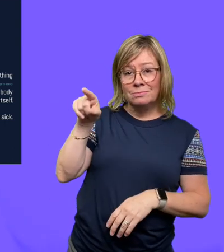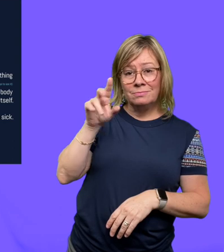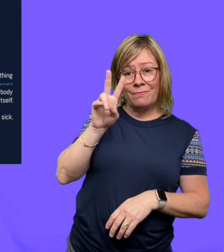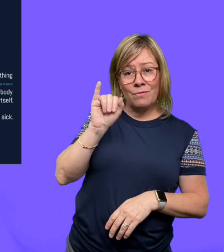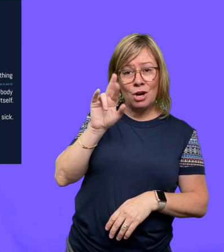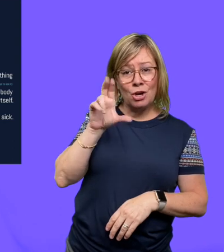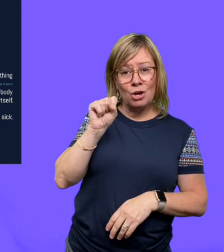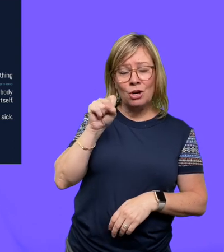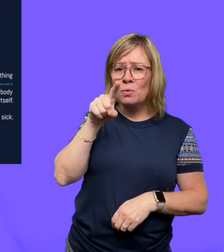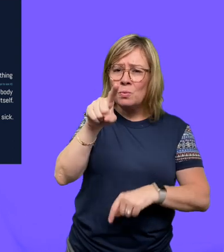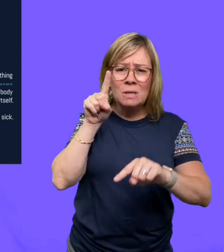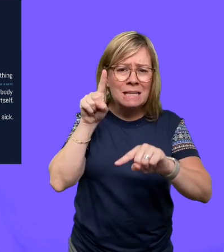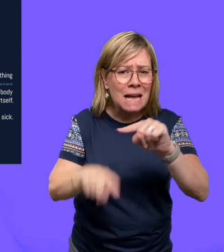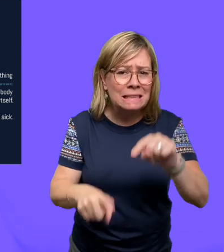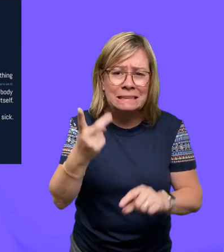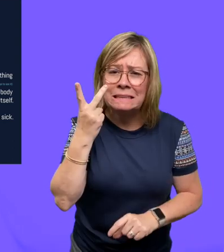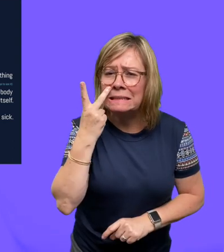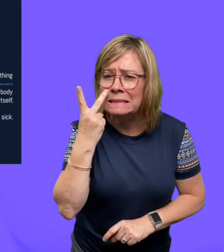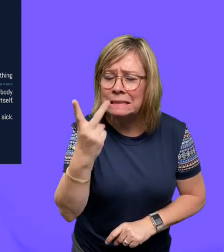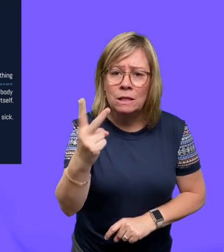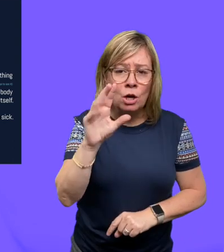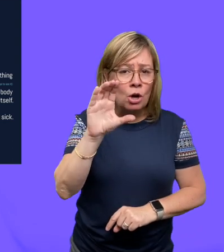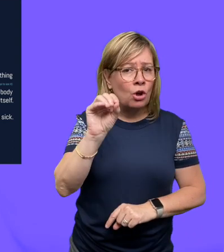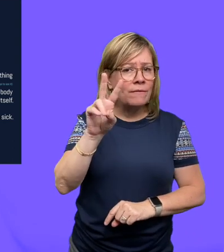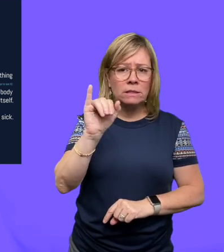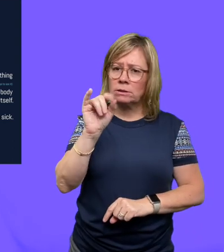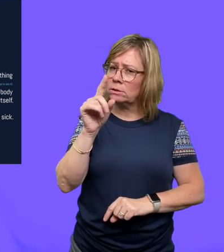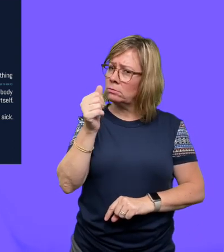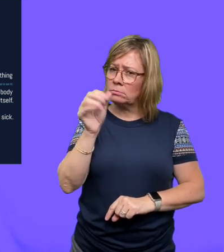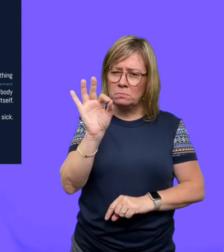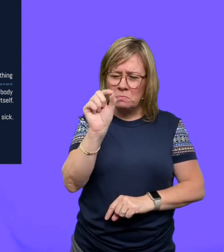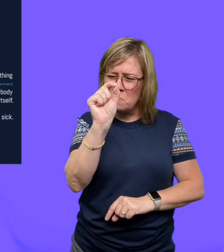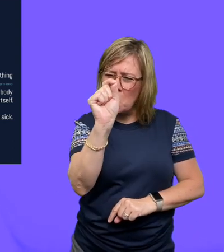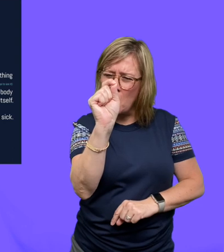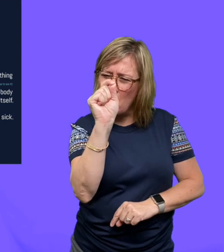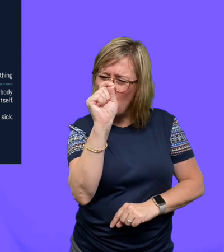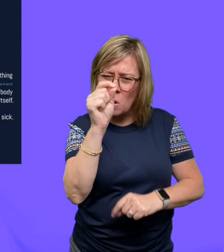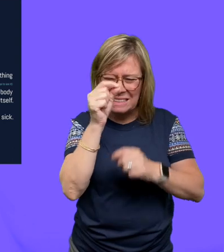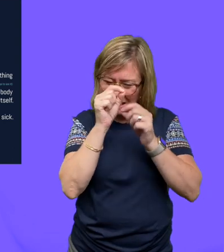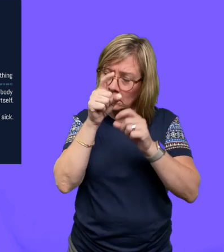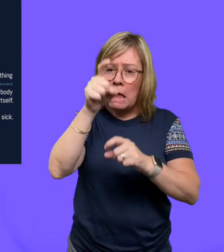A virus is not something you can see. Covid- 19 is very, very tiny. It can only be seen